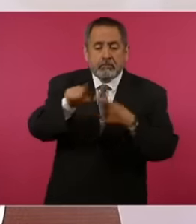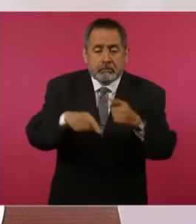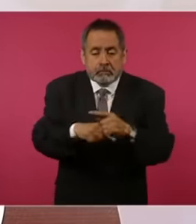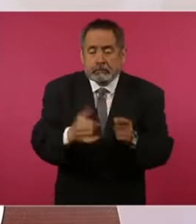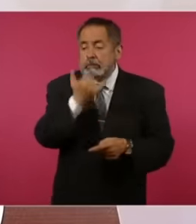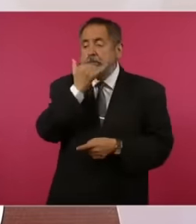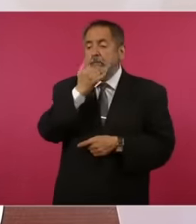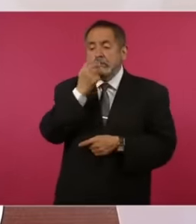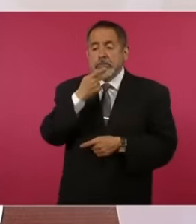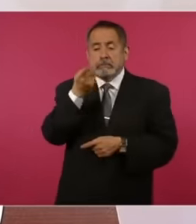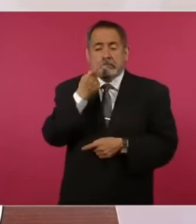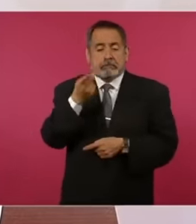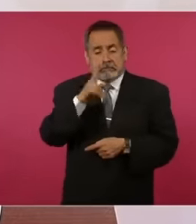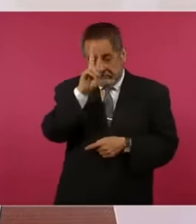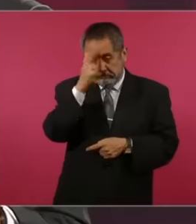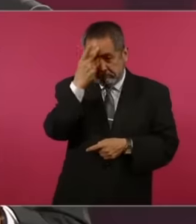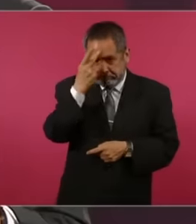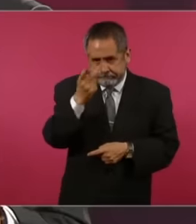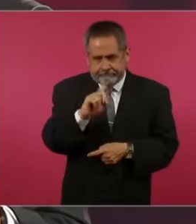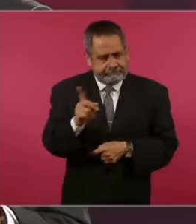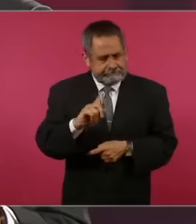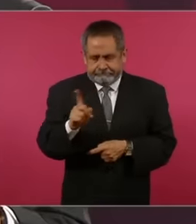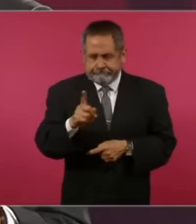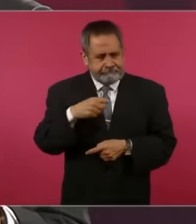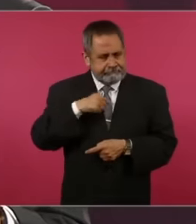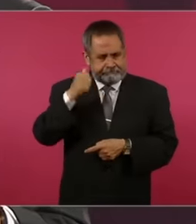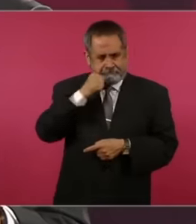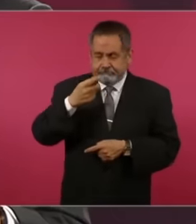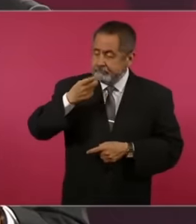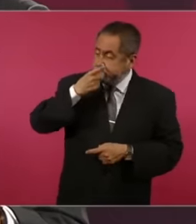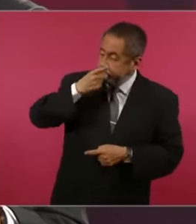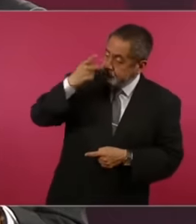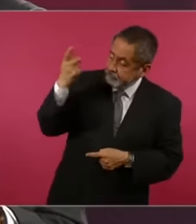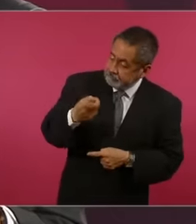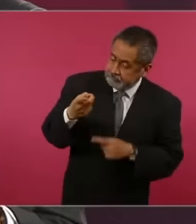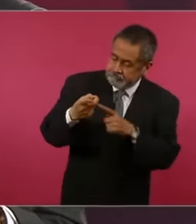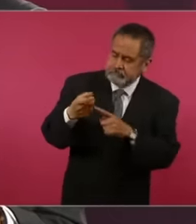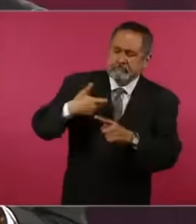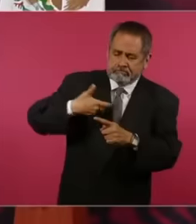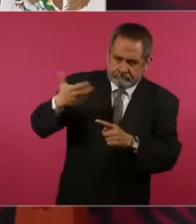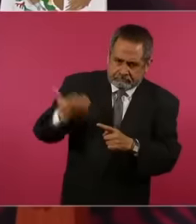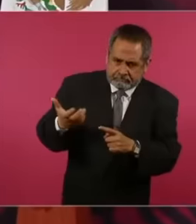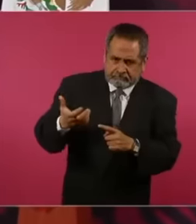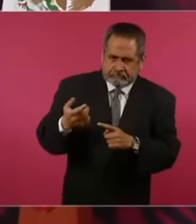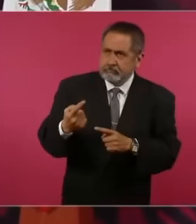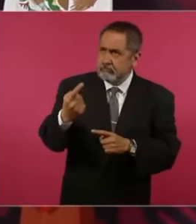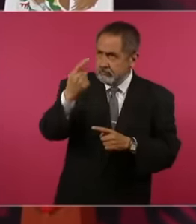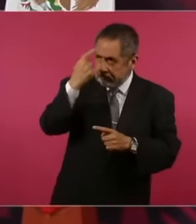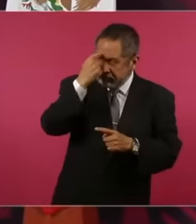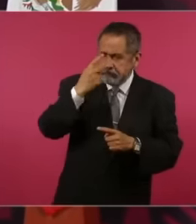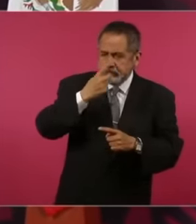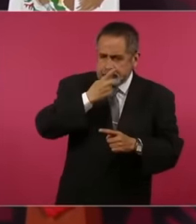I always stand by what I say,